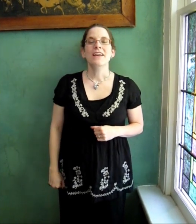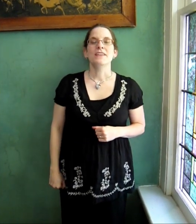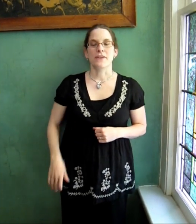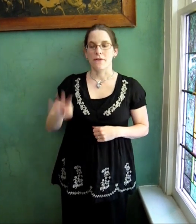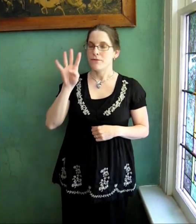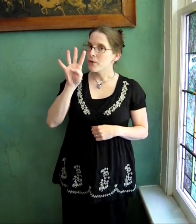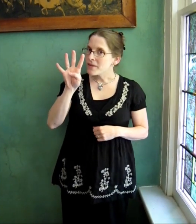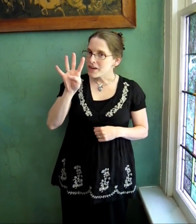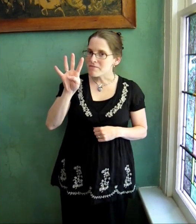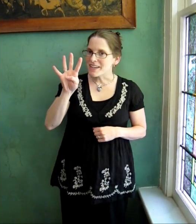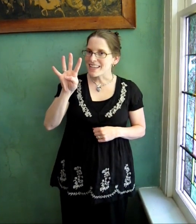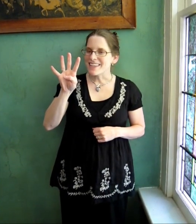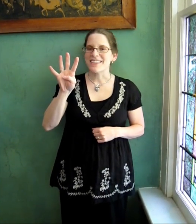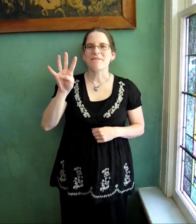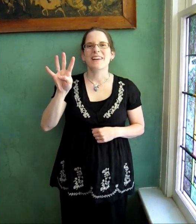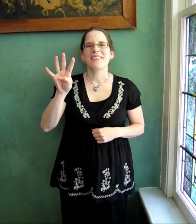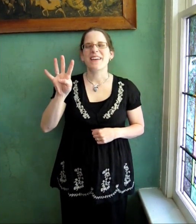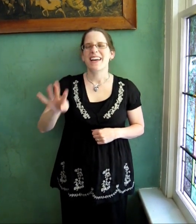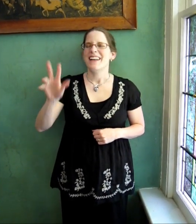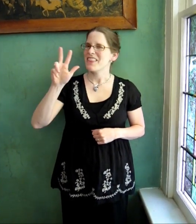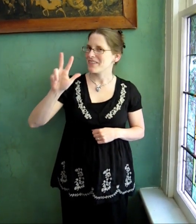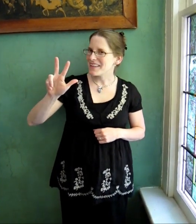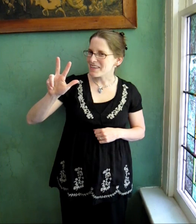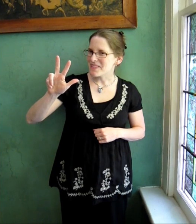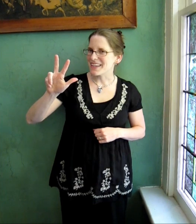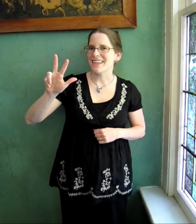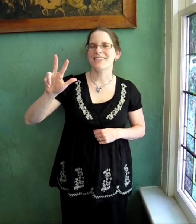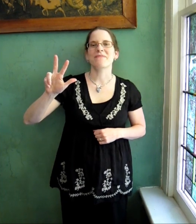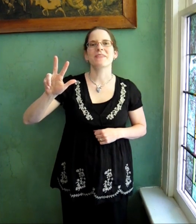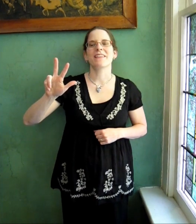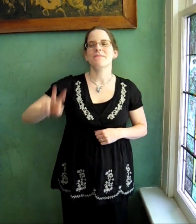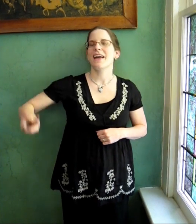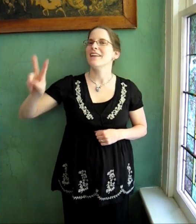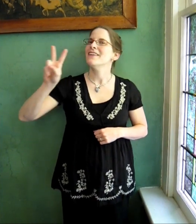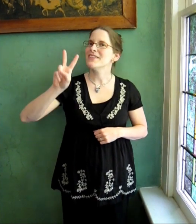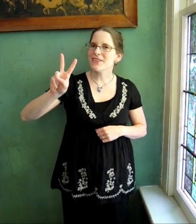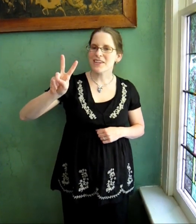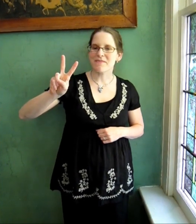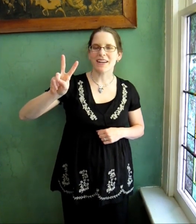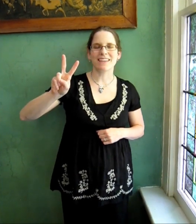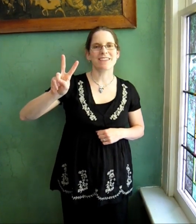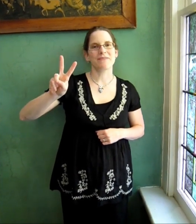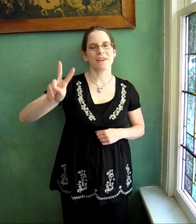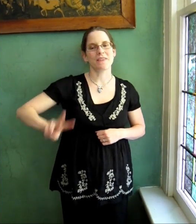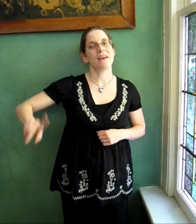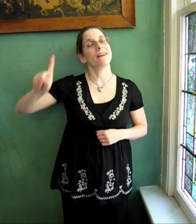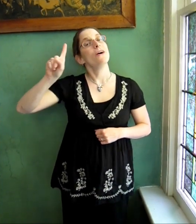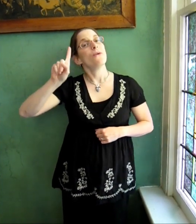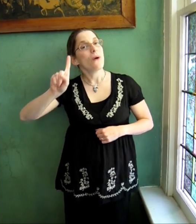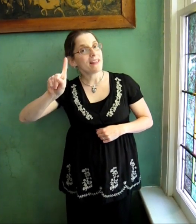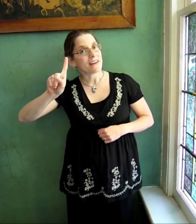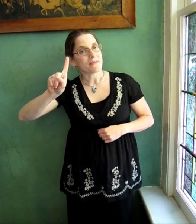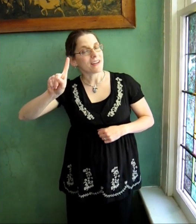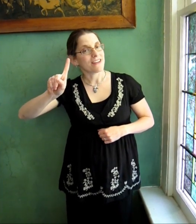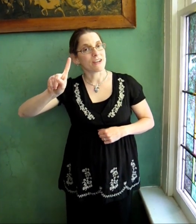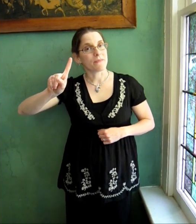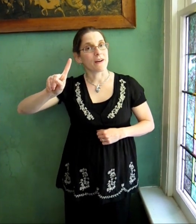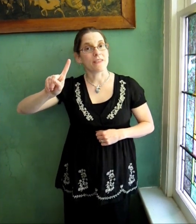So, FOUR little monkeys jumping on the bed, THREE little monkeys jumping on the bed, TWO little monkeys jumping on the bed, ONE little monkeys jumping on the bed.